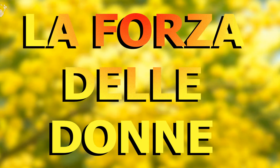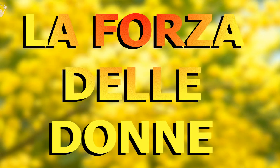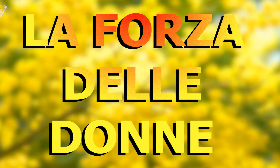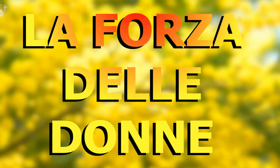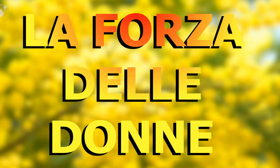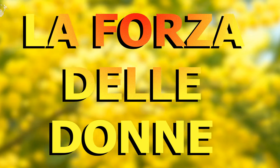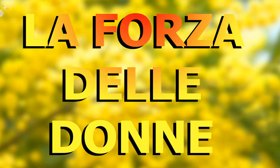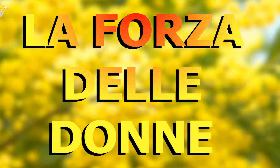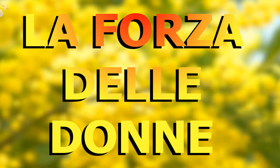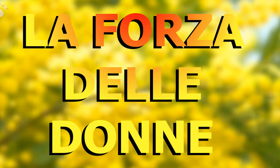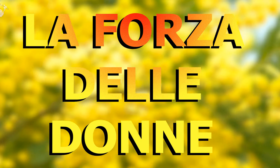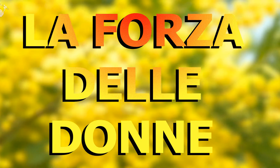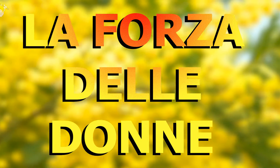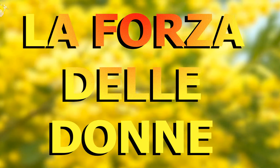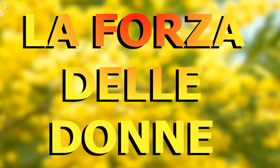The strength of women.